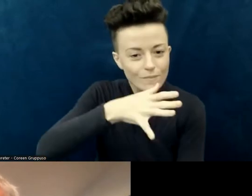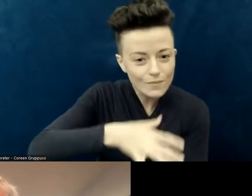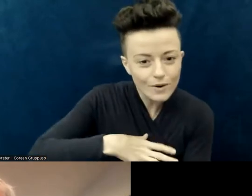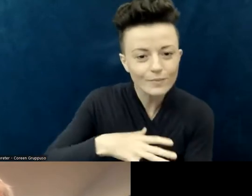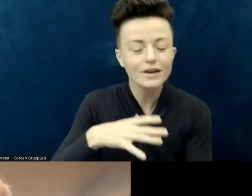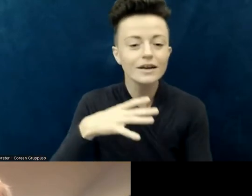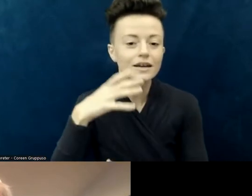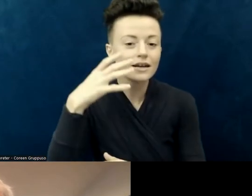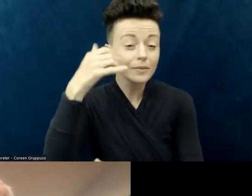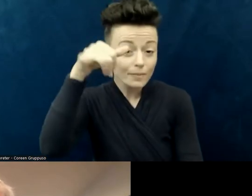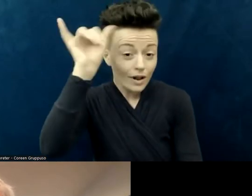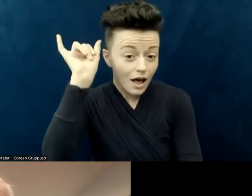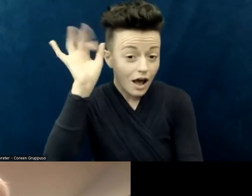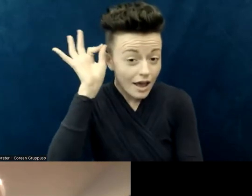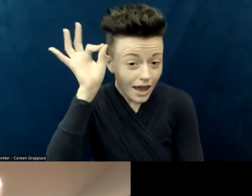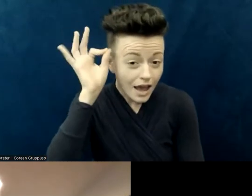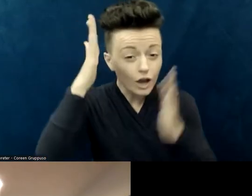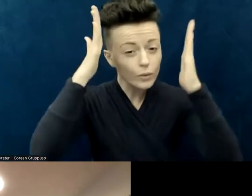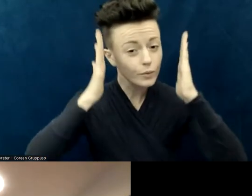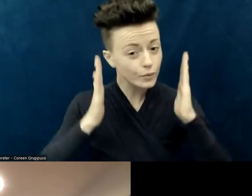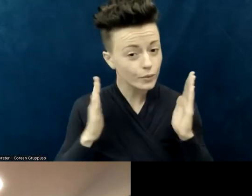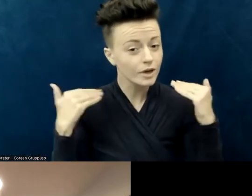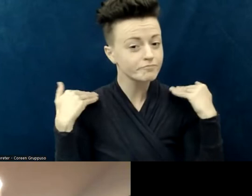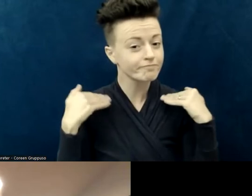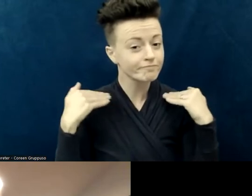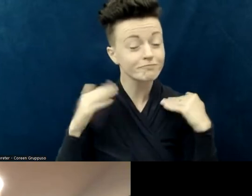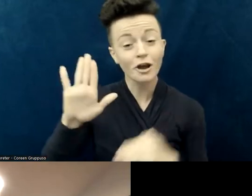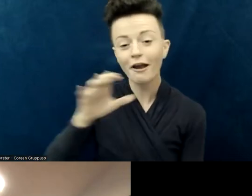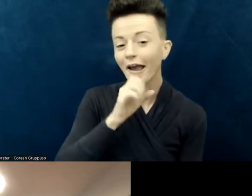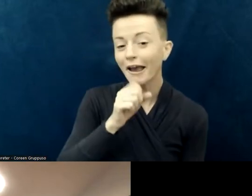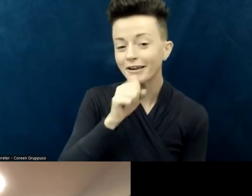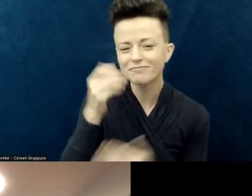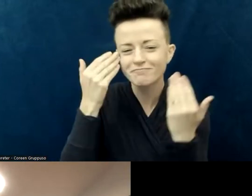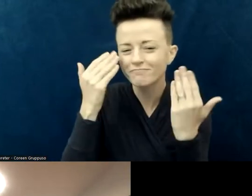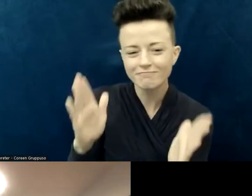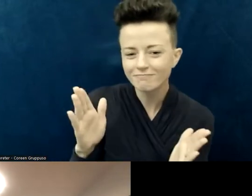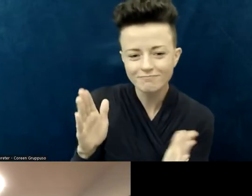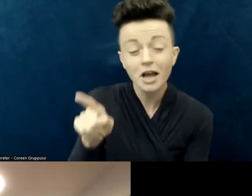"just below her shoulders. She is of unknown age. "She intermittently remembers to wear her glasses;